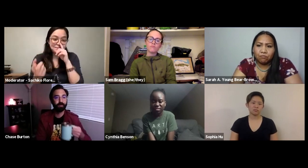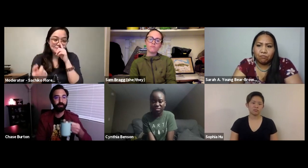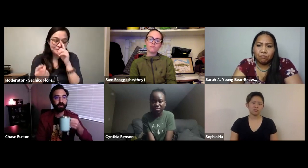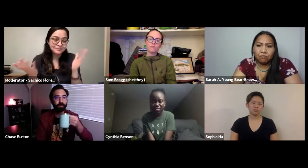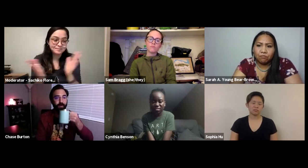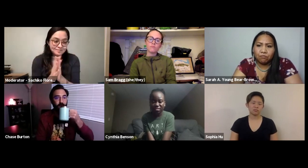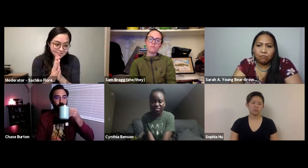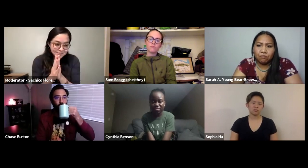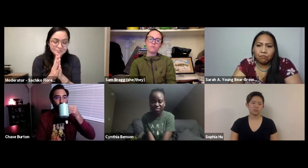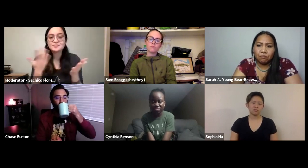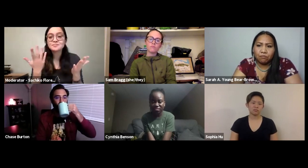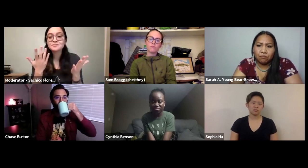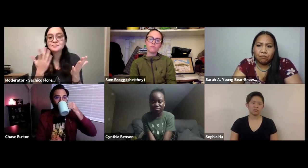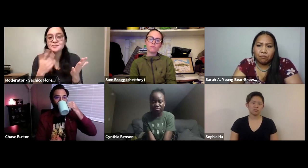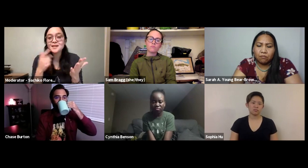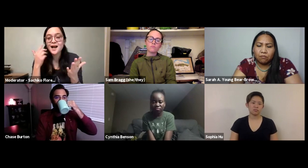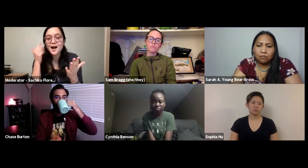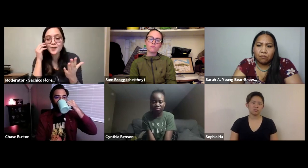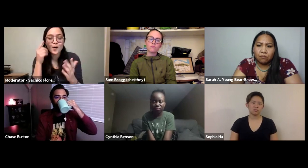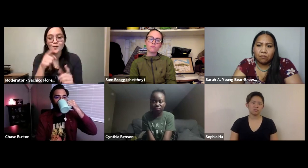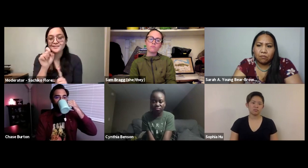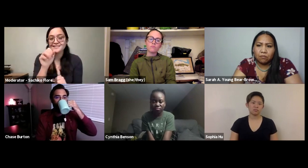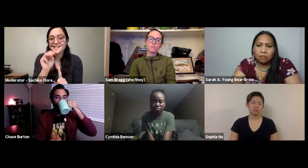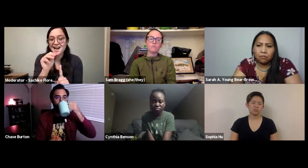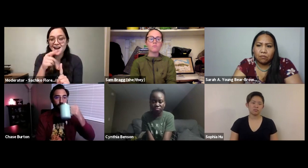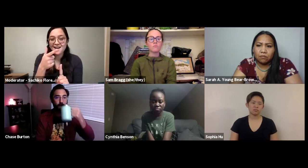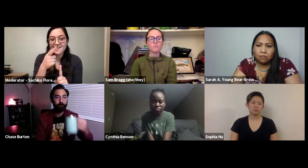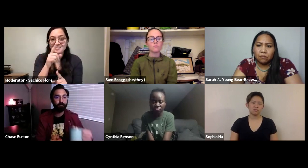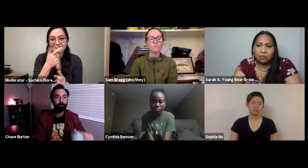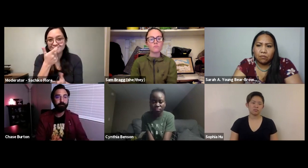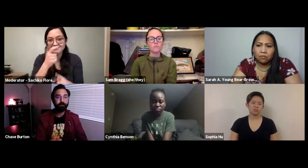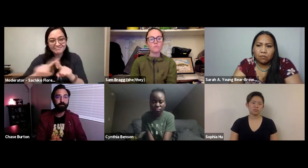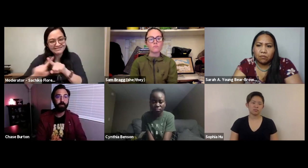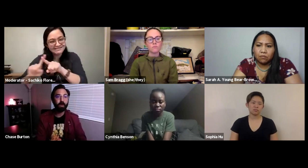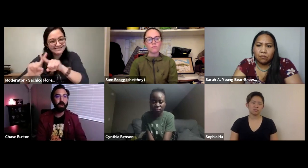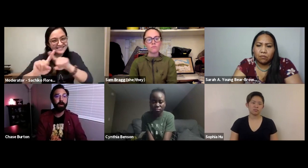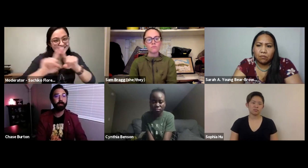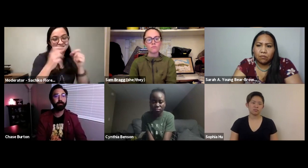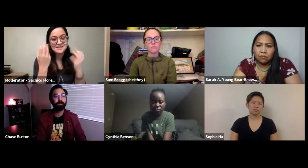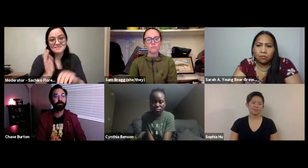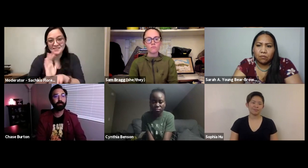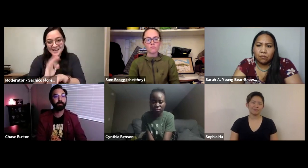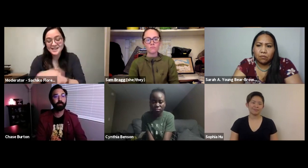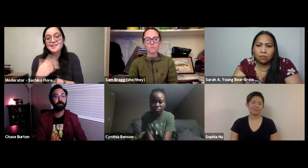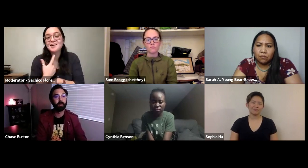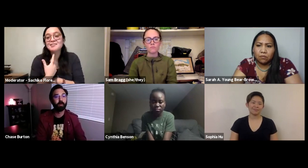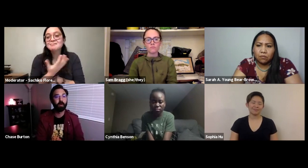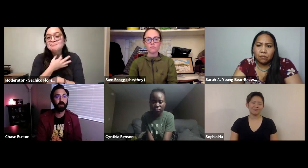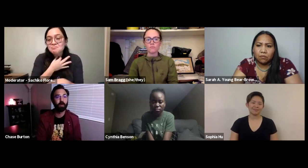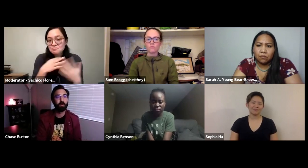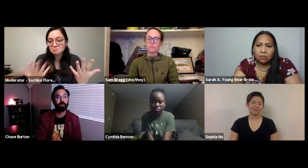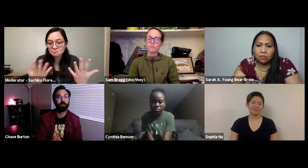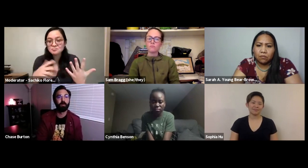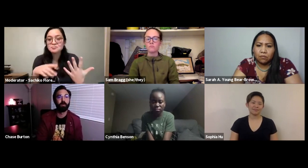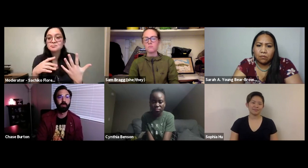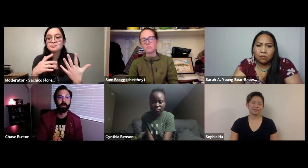Yeah so speaking about the movie, I know sam you've watched many different movies